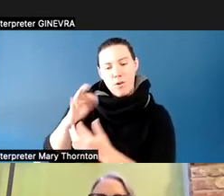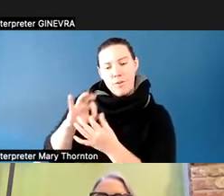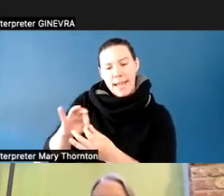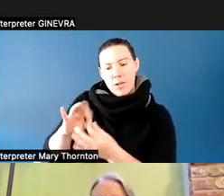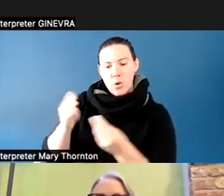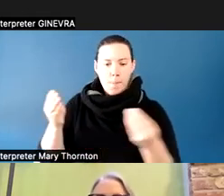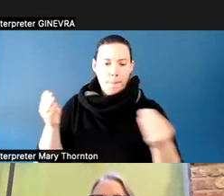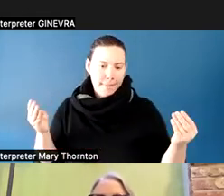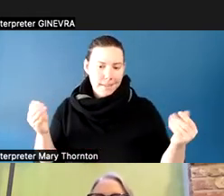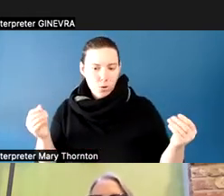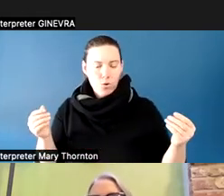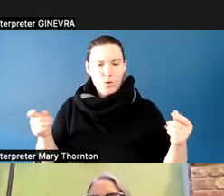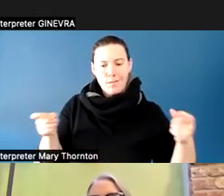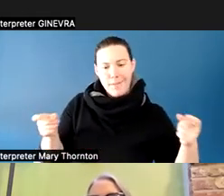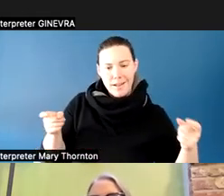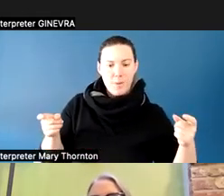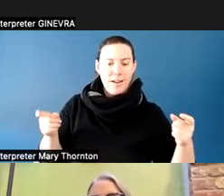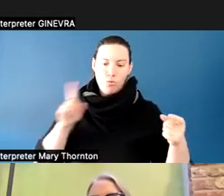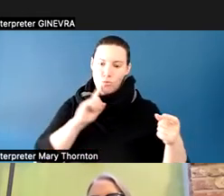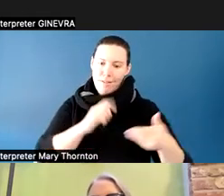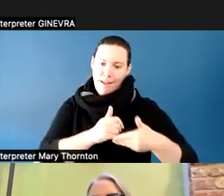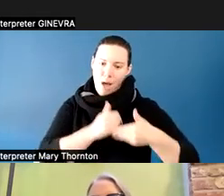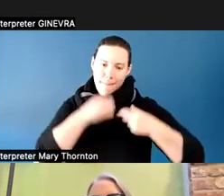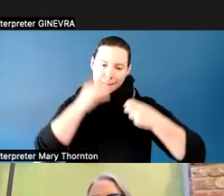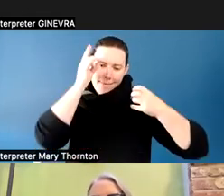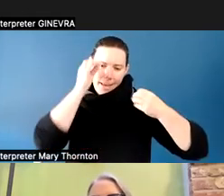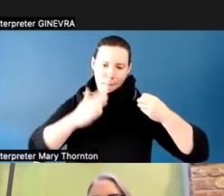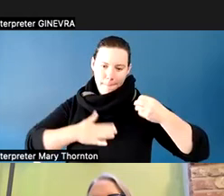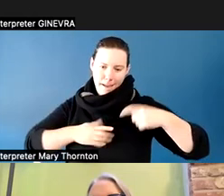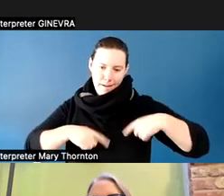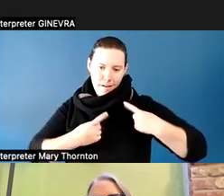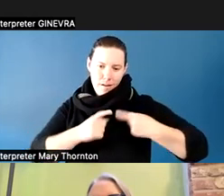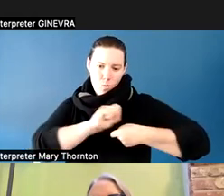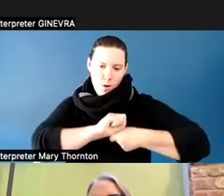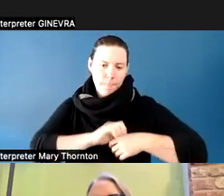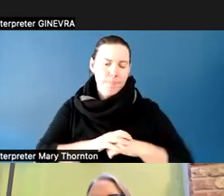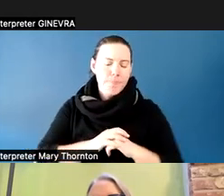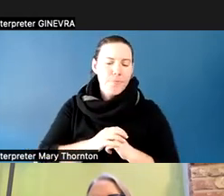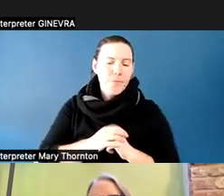that we've been doing. So I want to talk about how we've developed our online sessions.